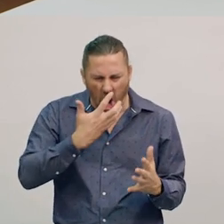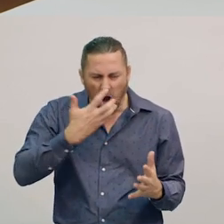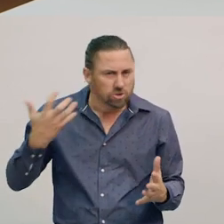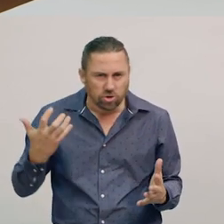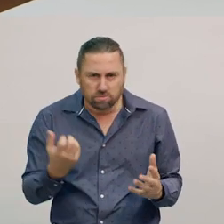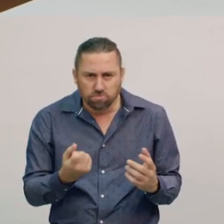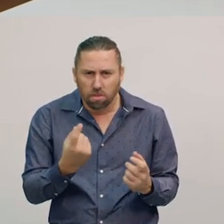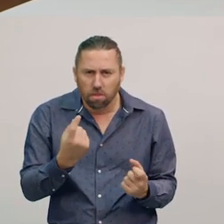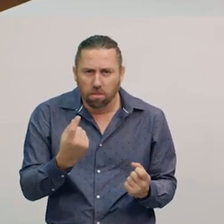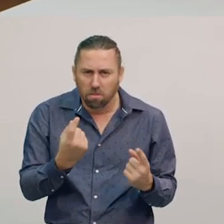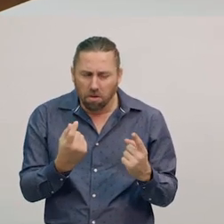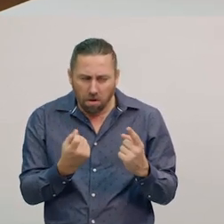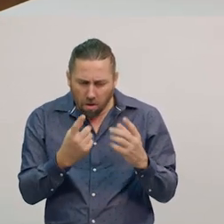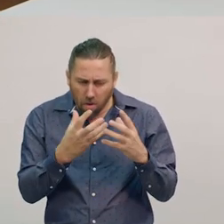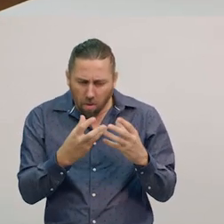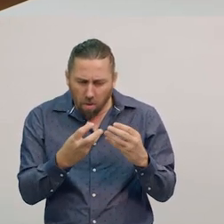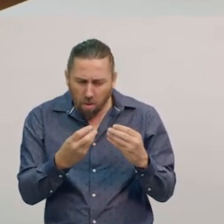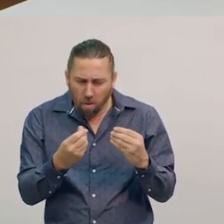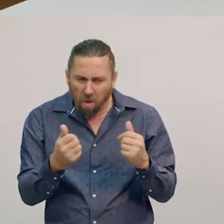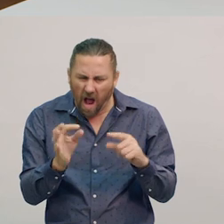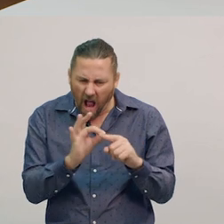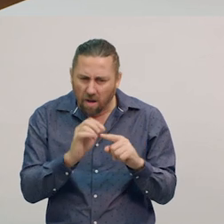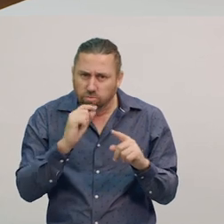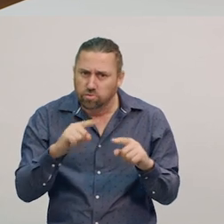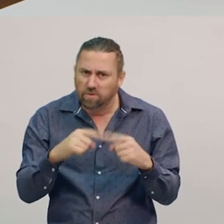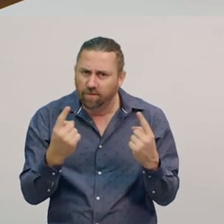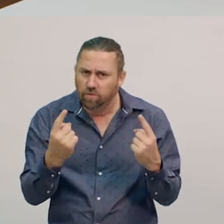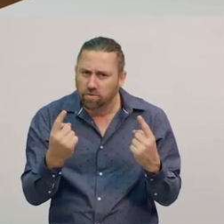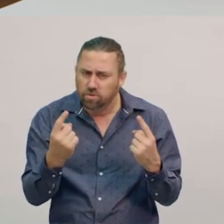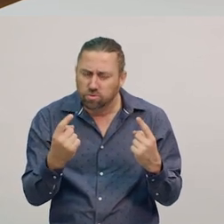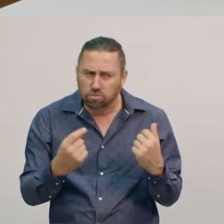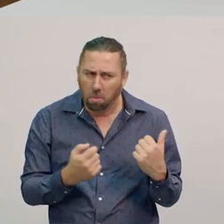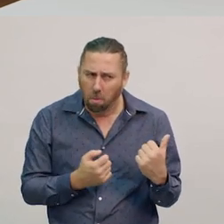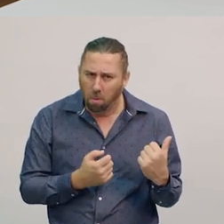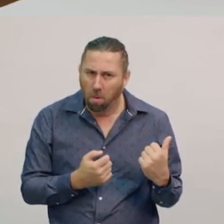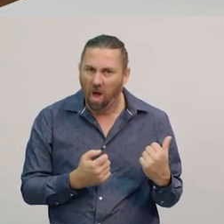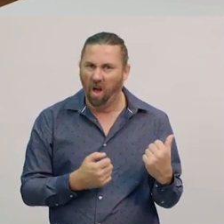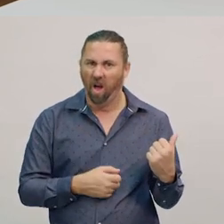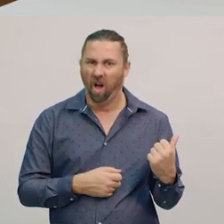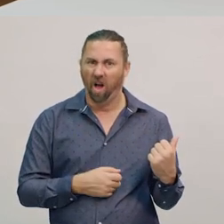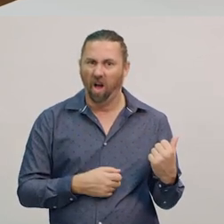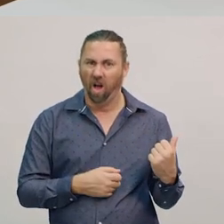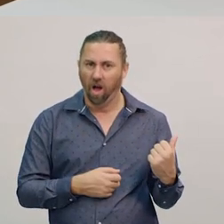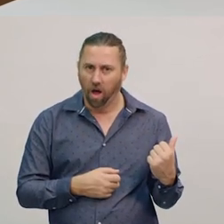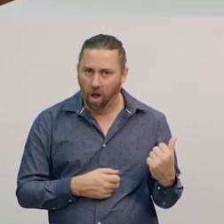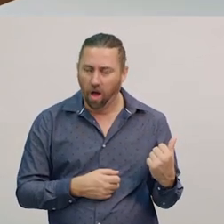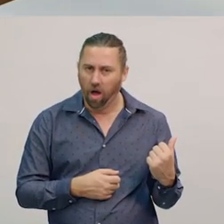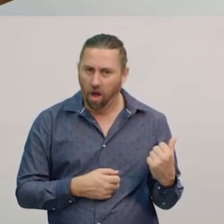It’s changed colour a little bit, and it’s turning into a blob of liquid.